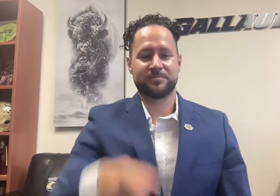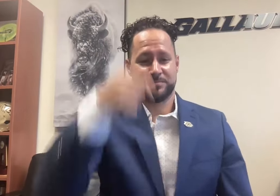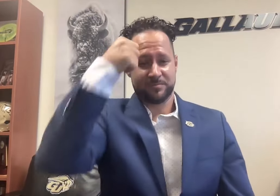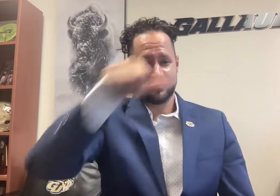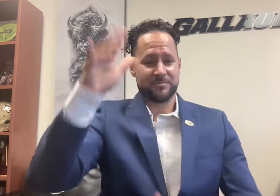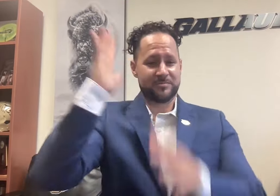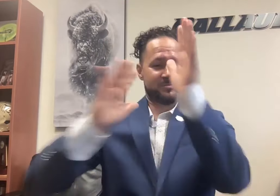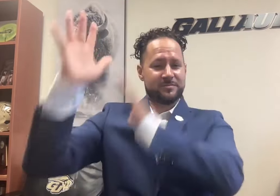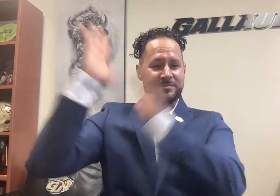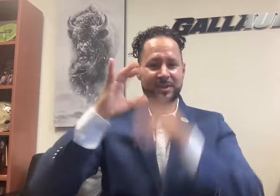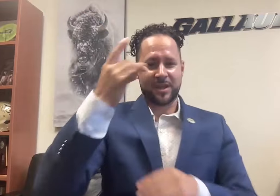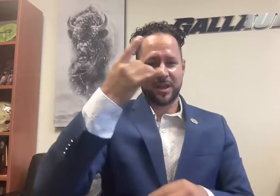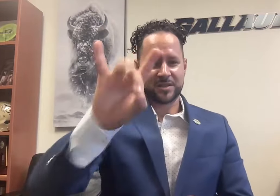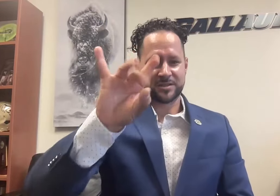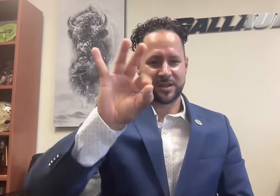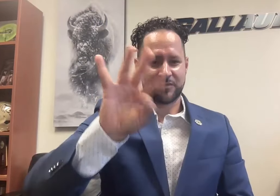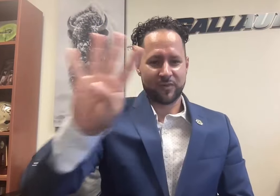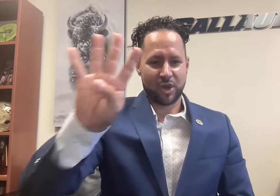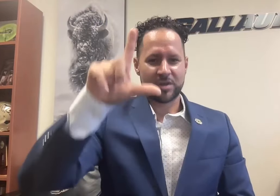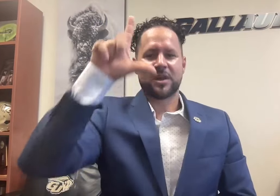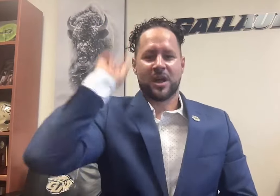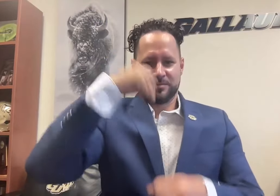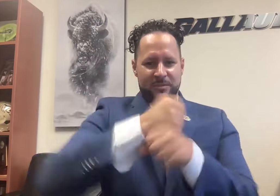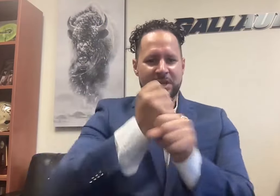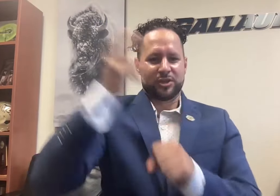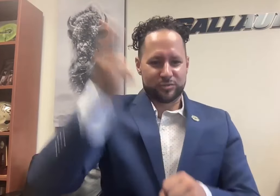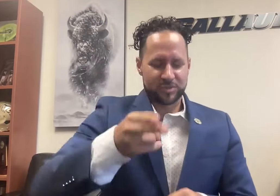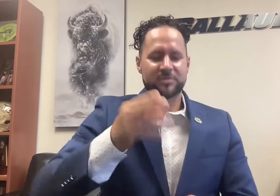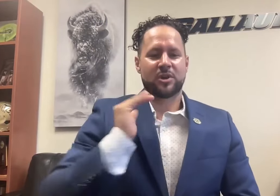In 1894, we made history when